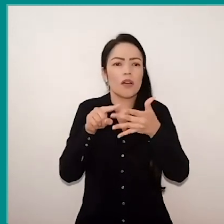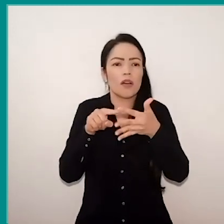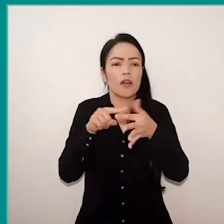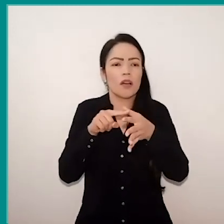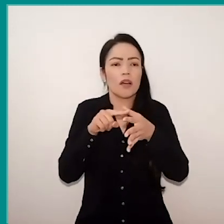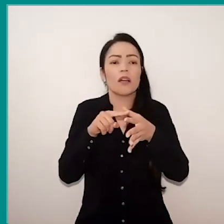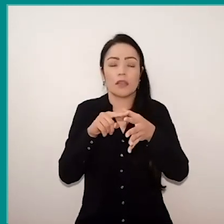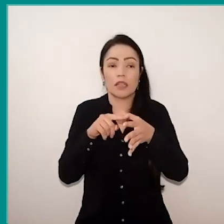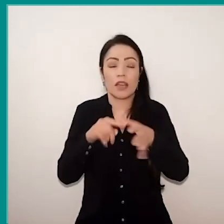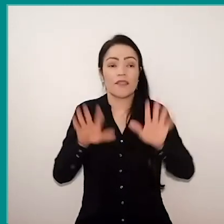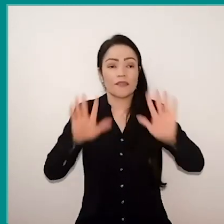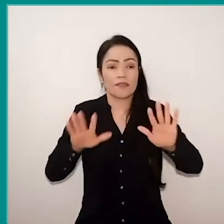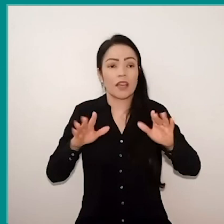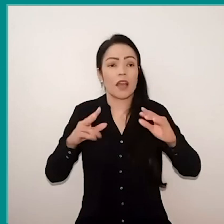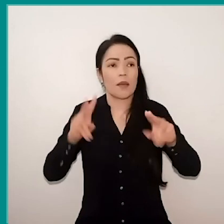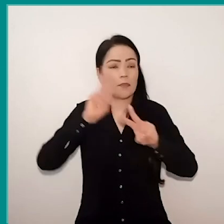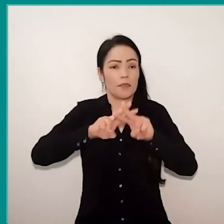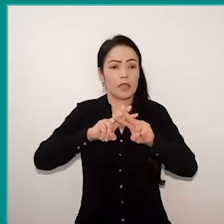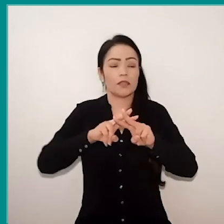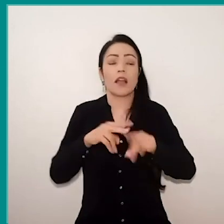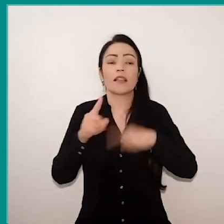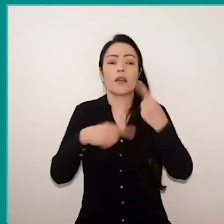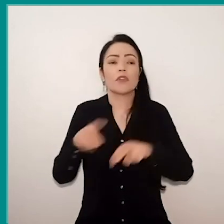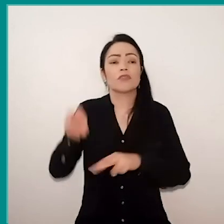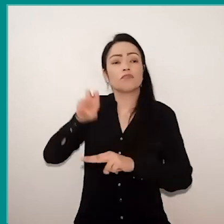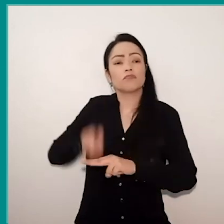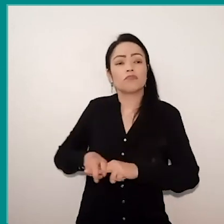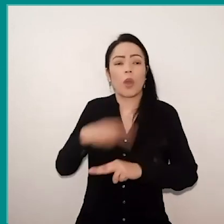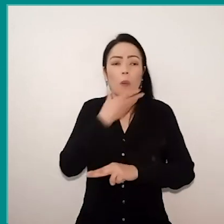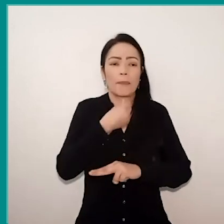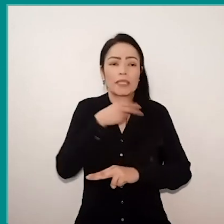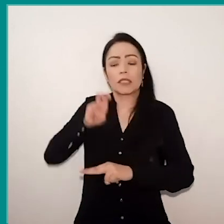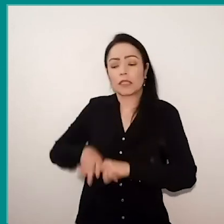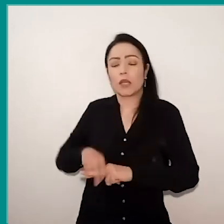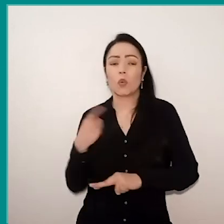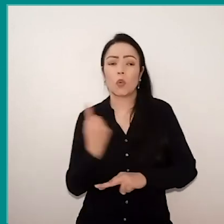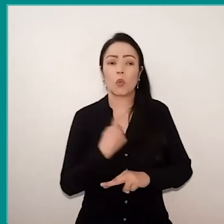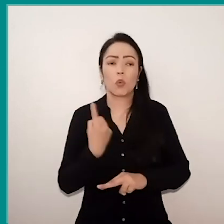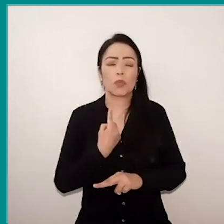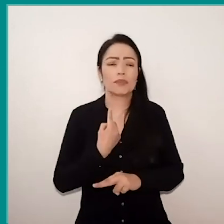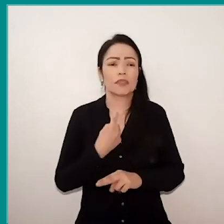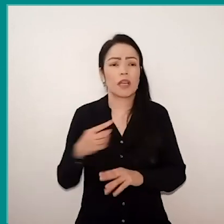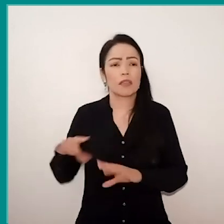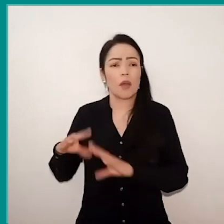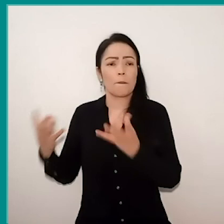Then I drew a picture of the boy sitting alone on an island. The boy with an iron ball, attached to the foot,